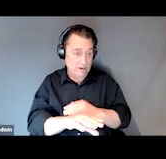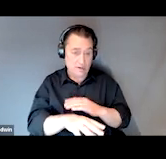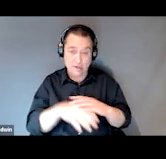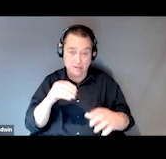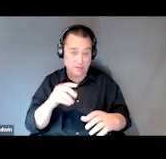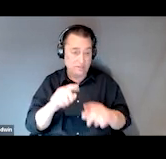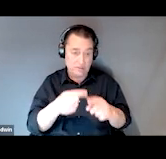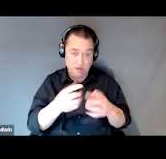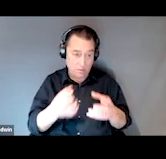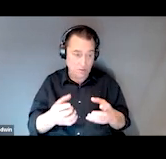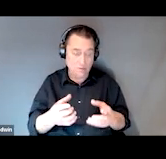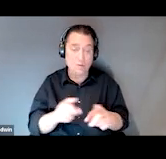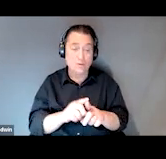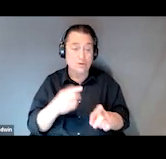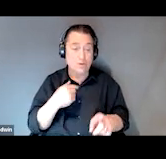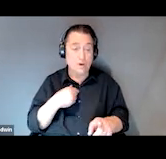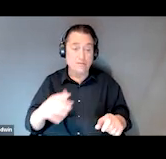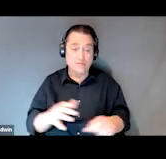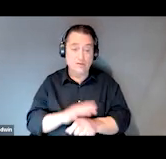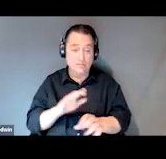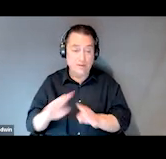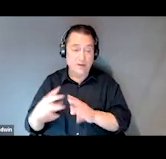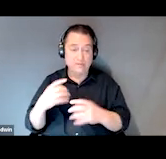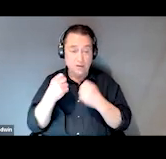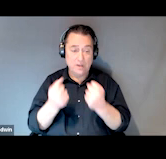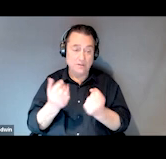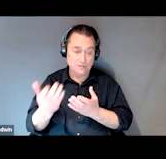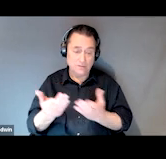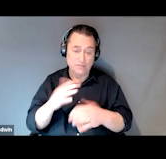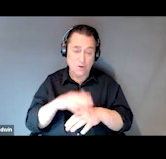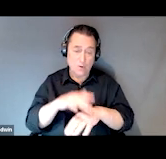We also have full behavioral health services on site,